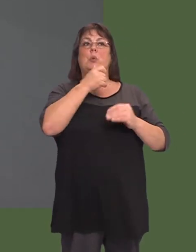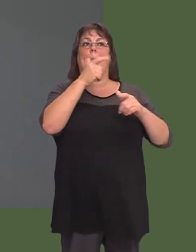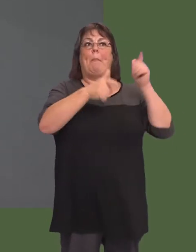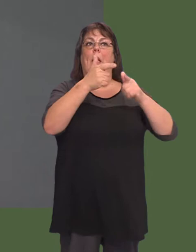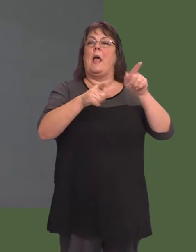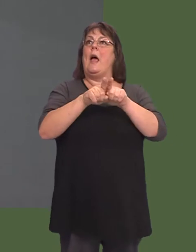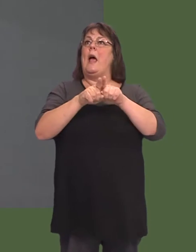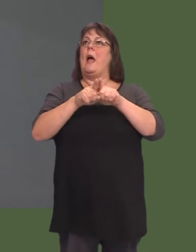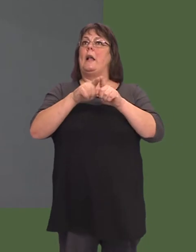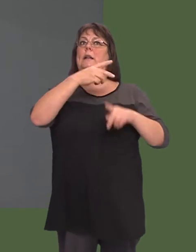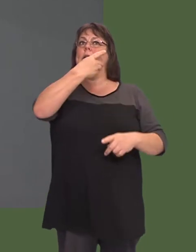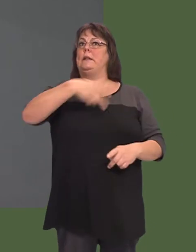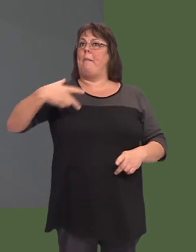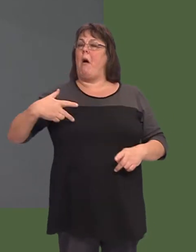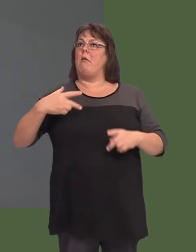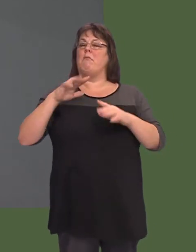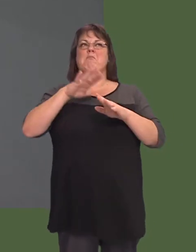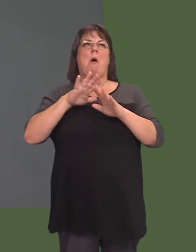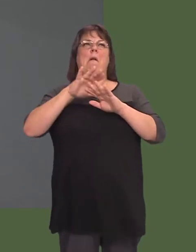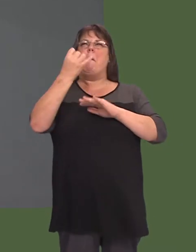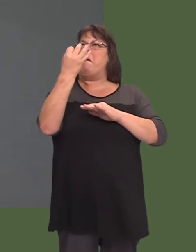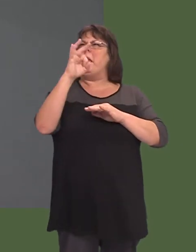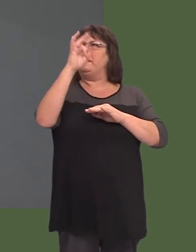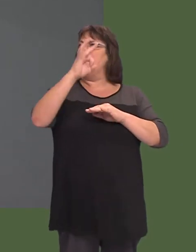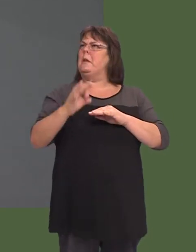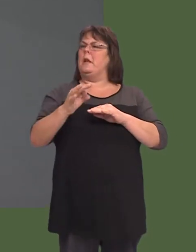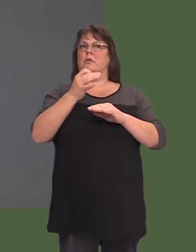city in Denmarkóthe second cityó80 per cent go by bicycle.